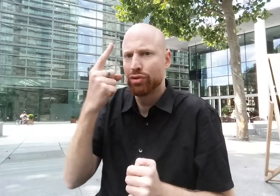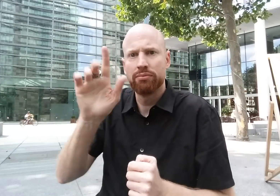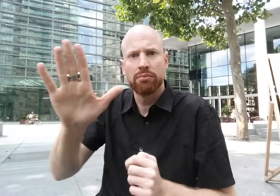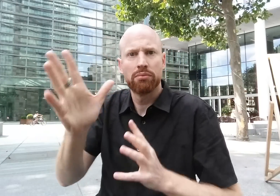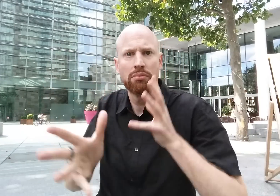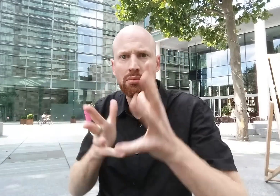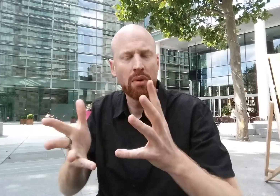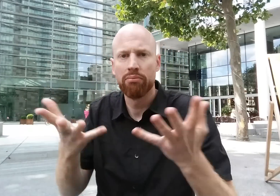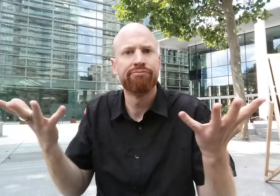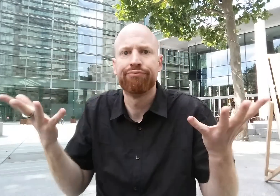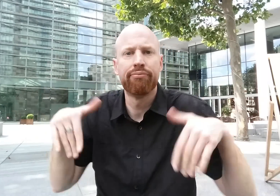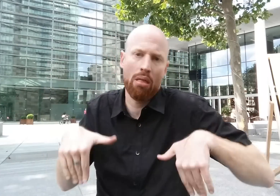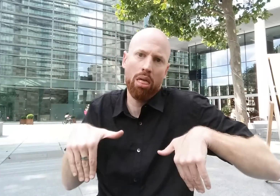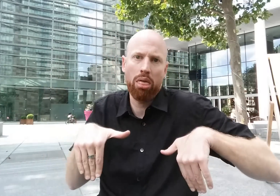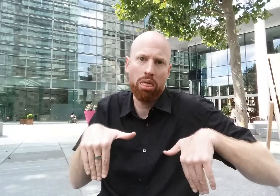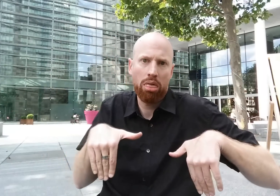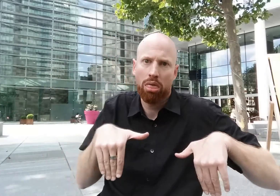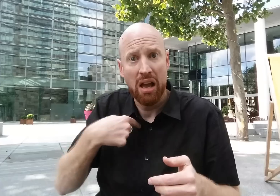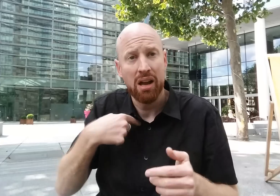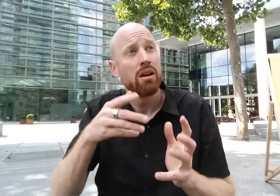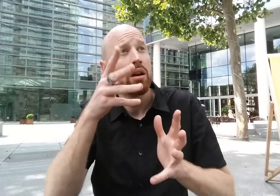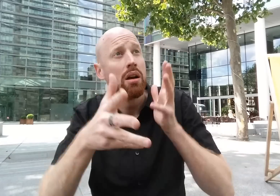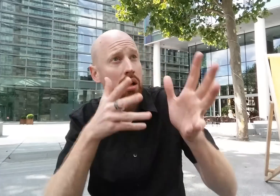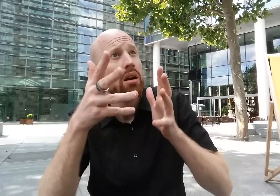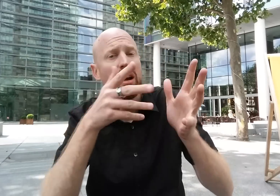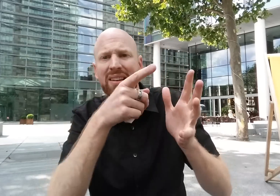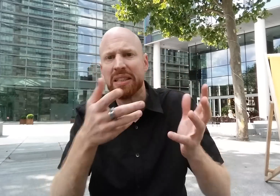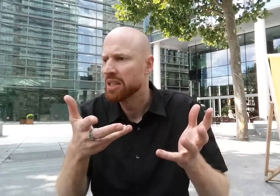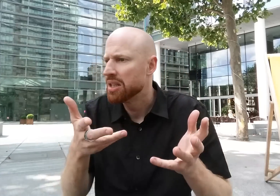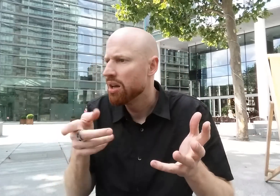this same group, using gestures. Now the waiter is asking the other